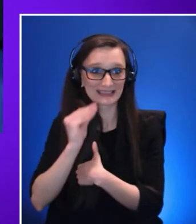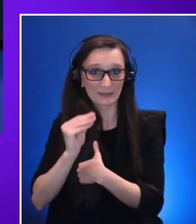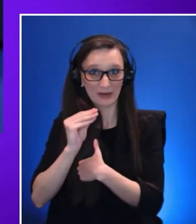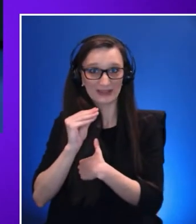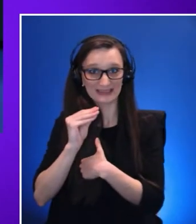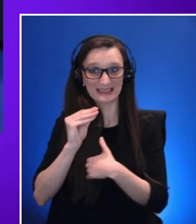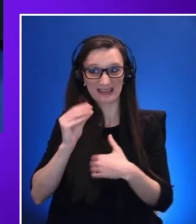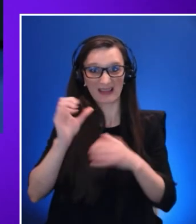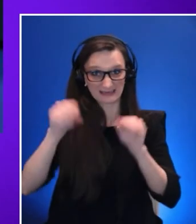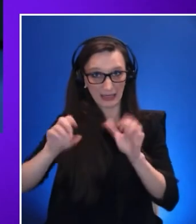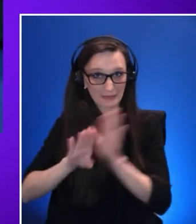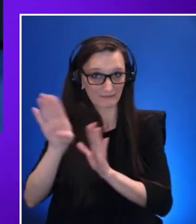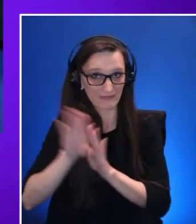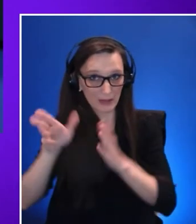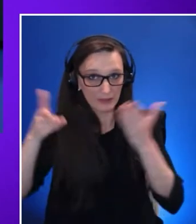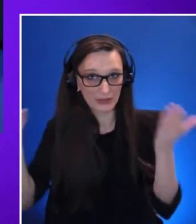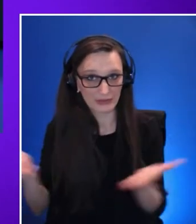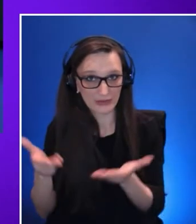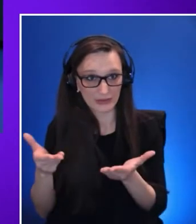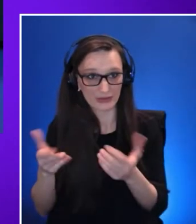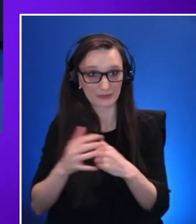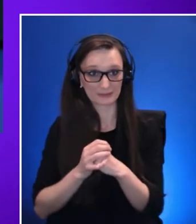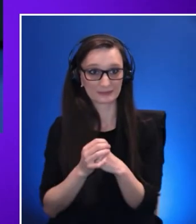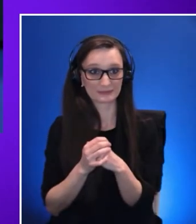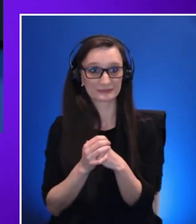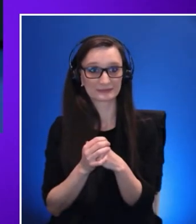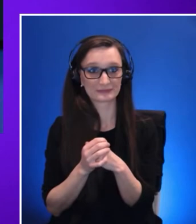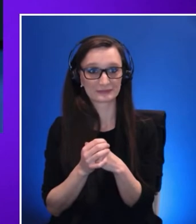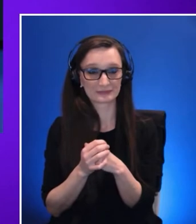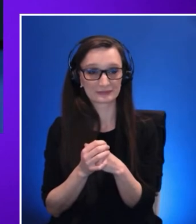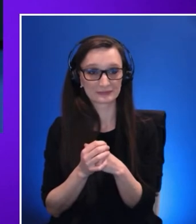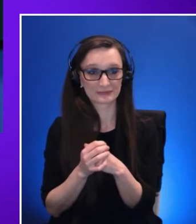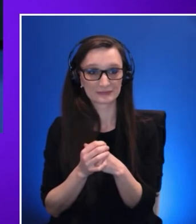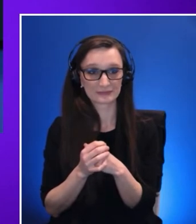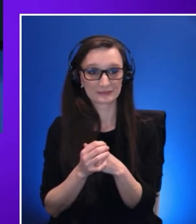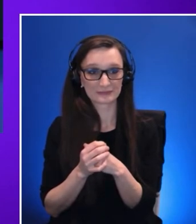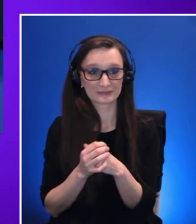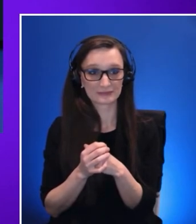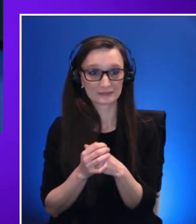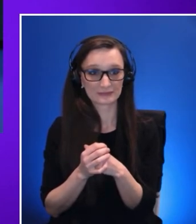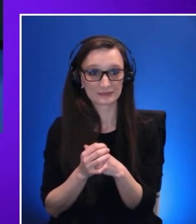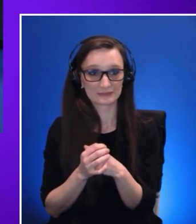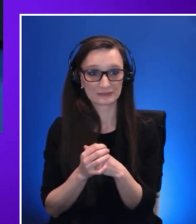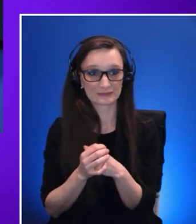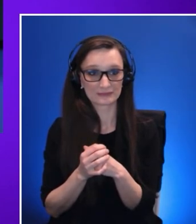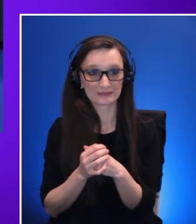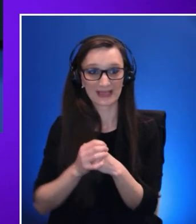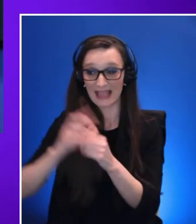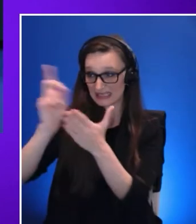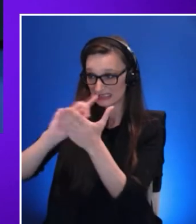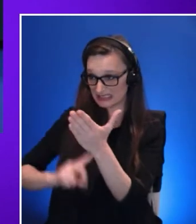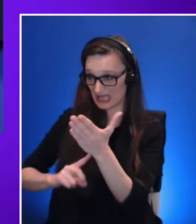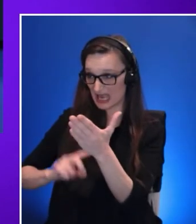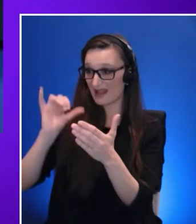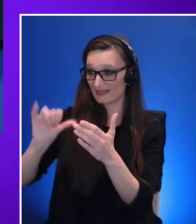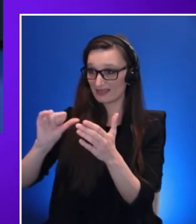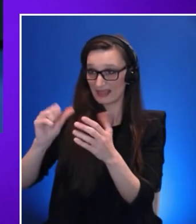and design with consistency across for every Accenture employees, especially considering